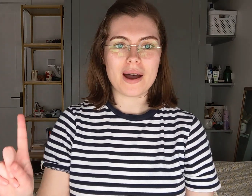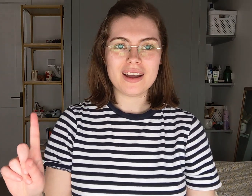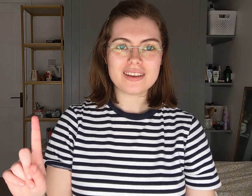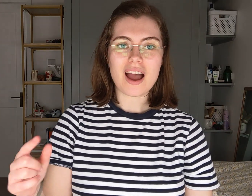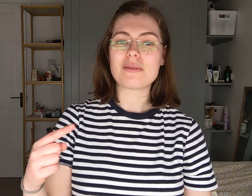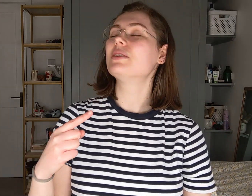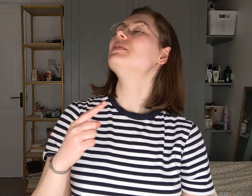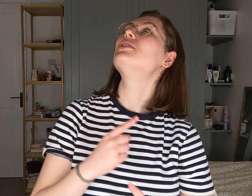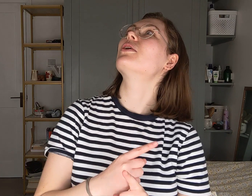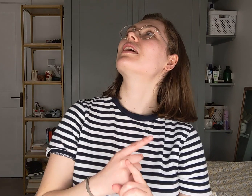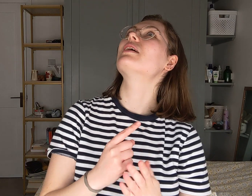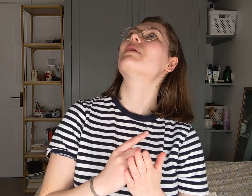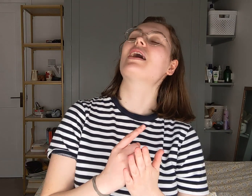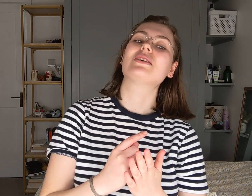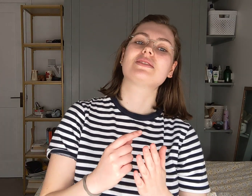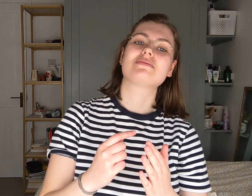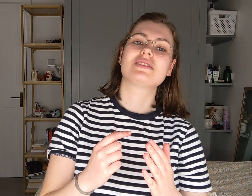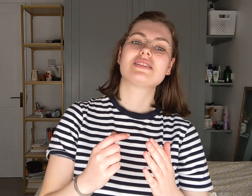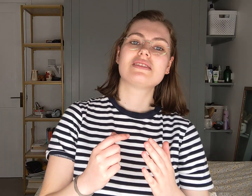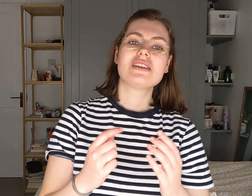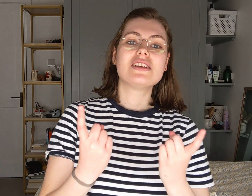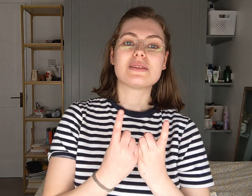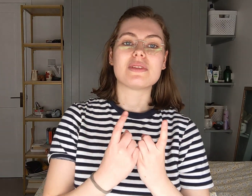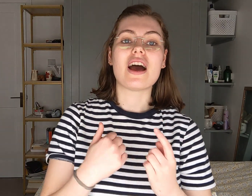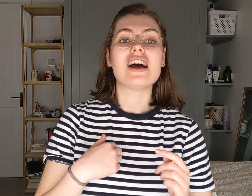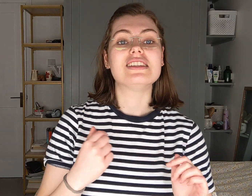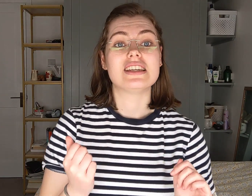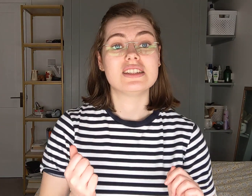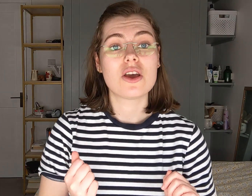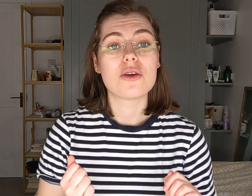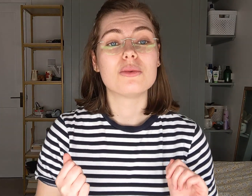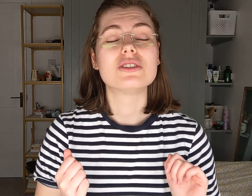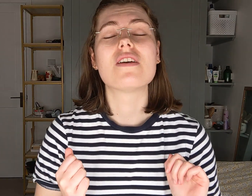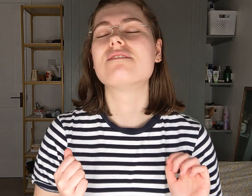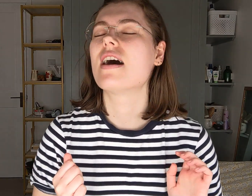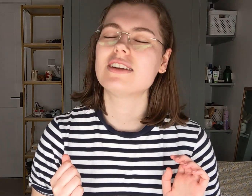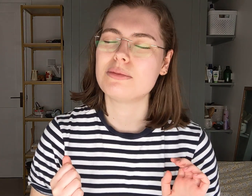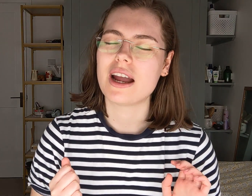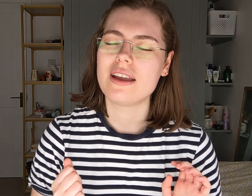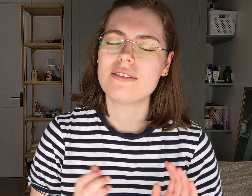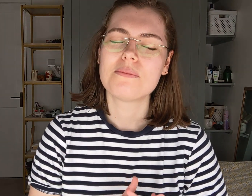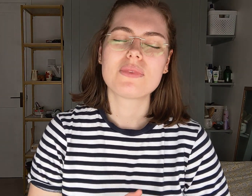But I'm going to be talking about something that I did that was very brave.